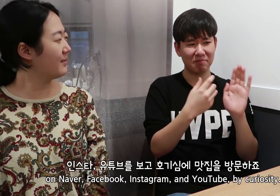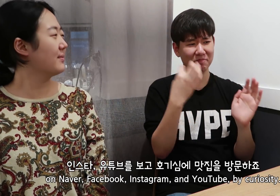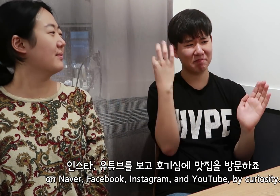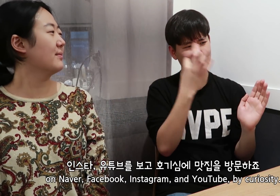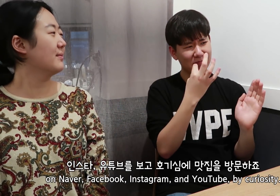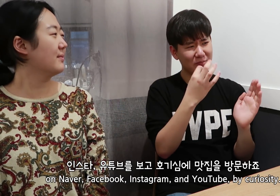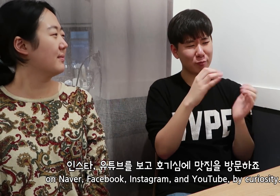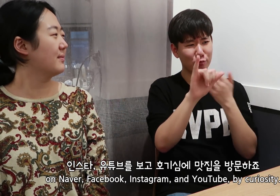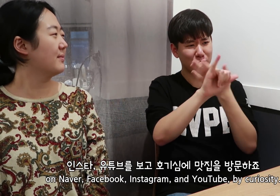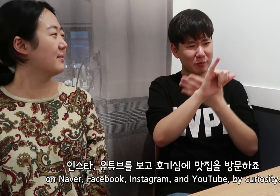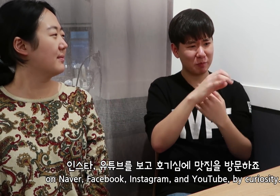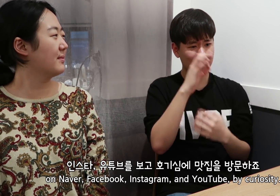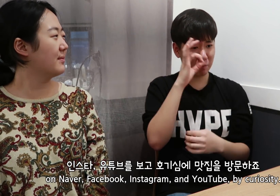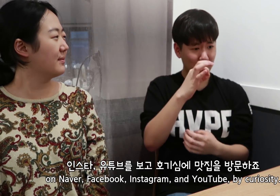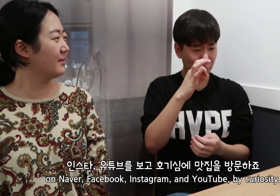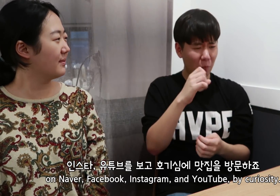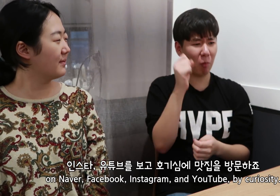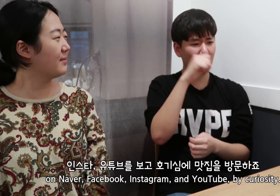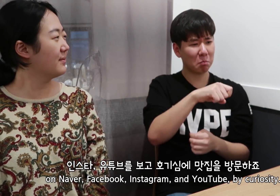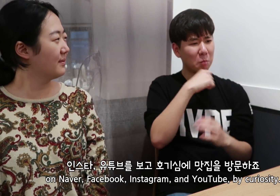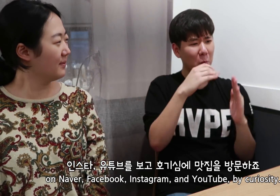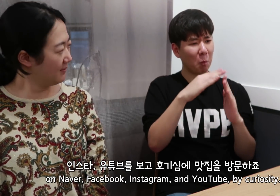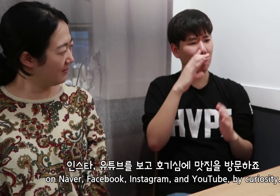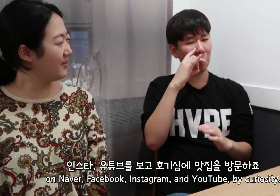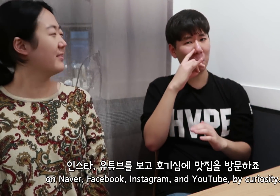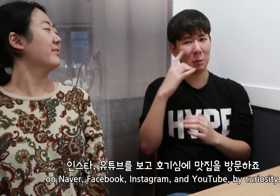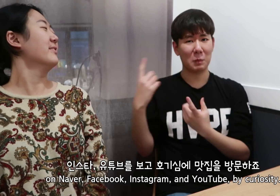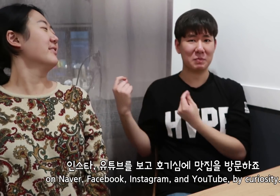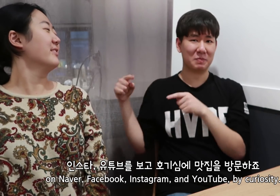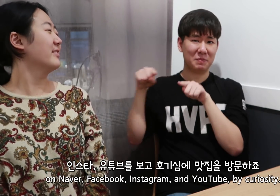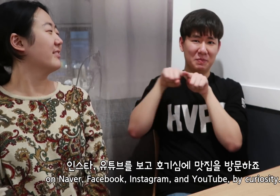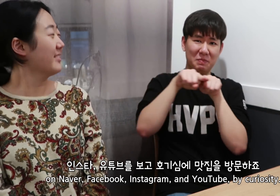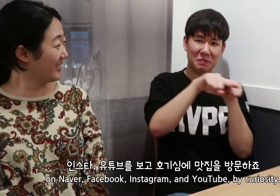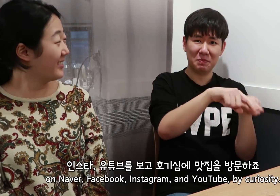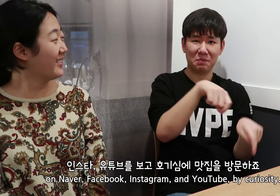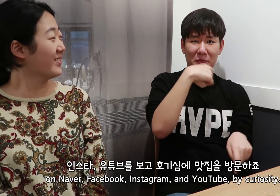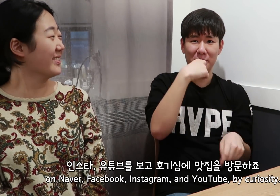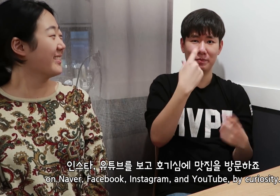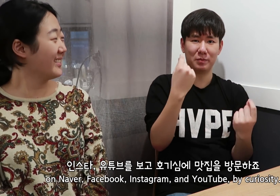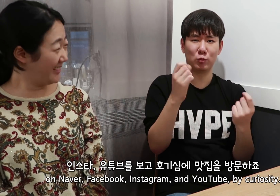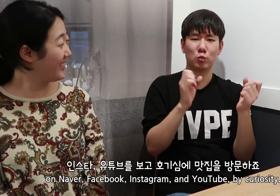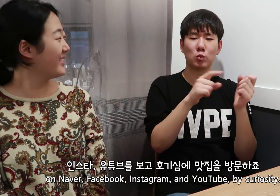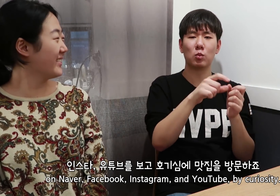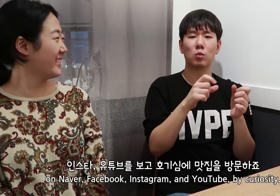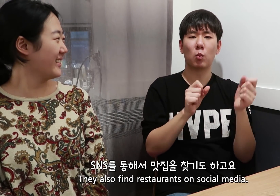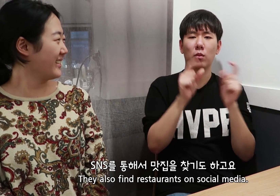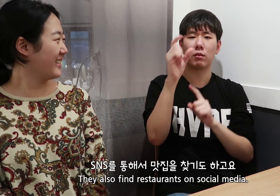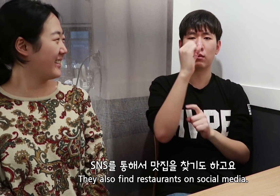Facebook, Instagram, and YouTube, by curiosity.